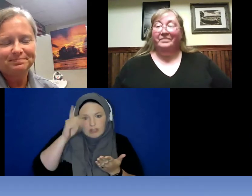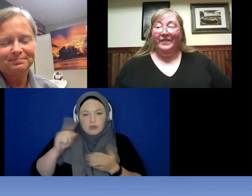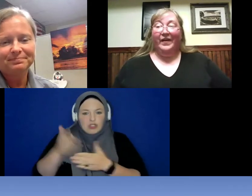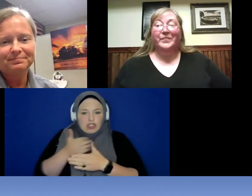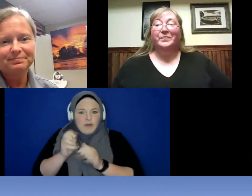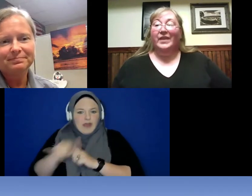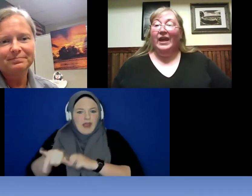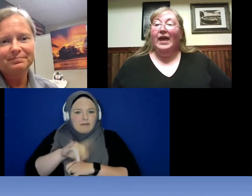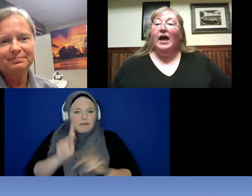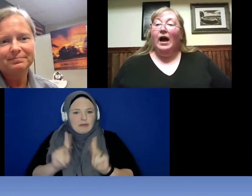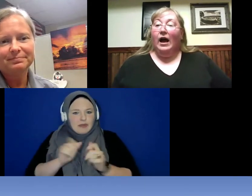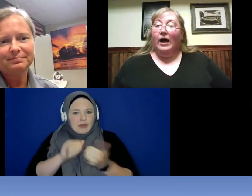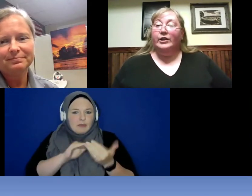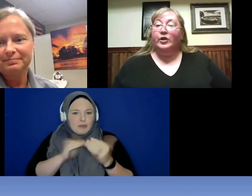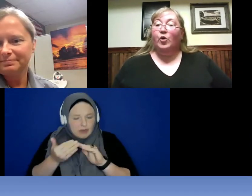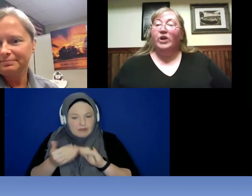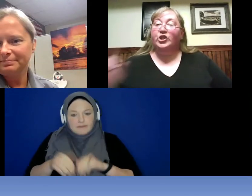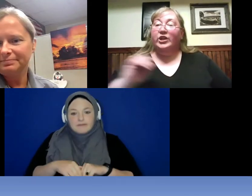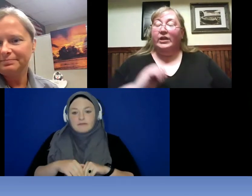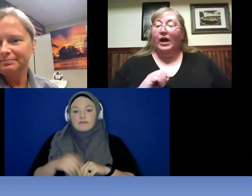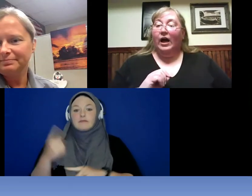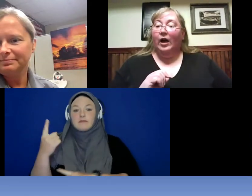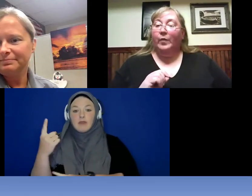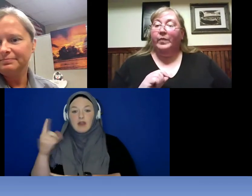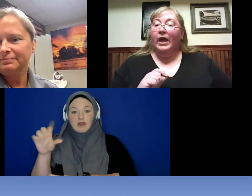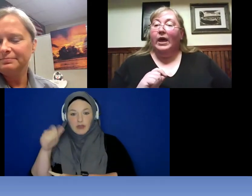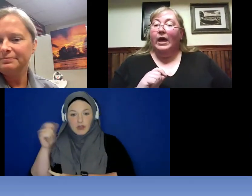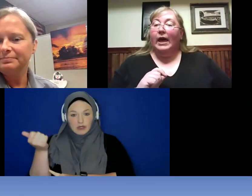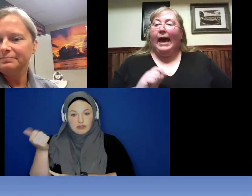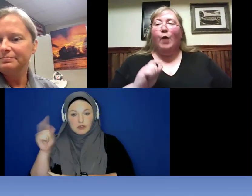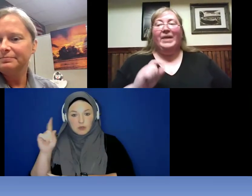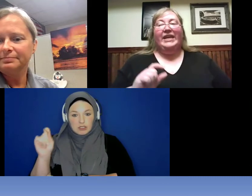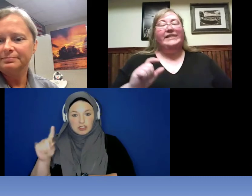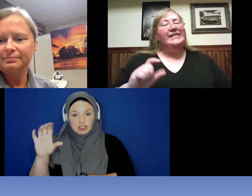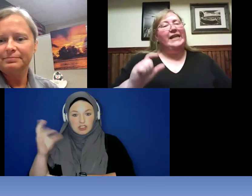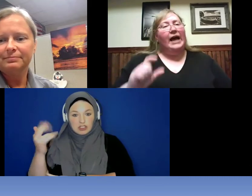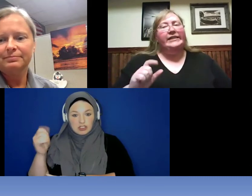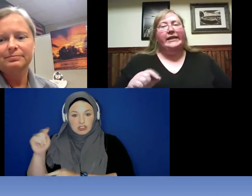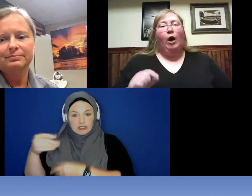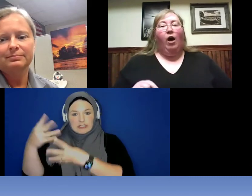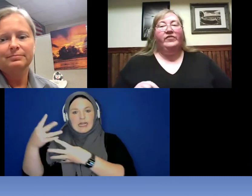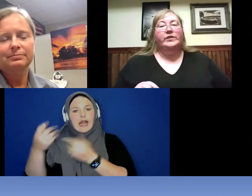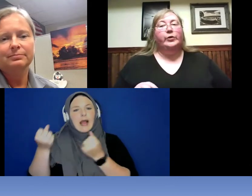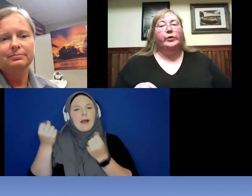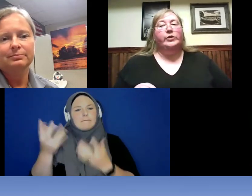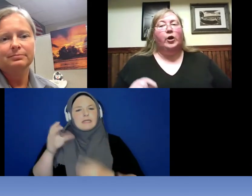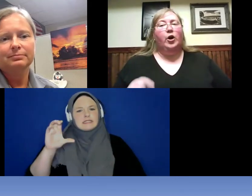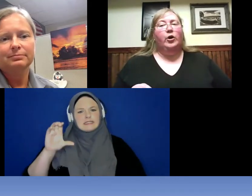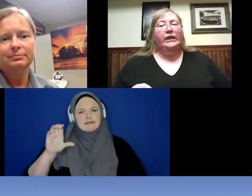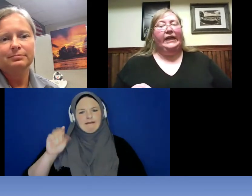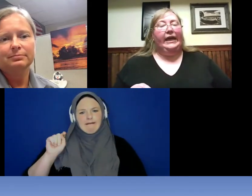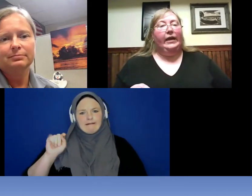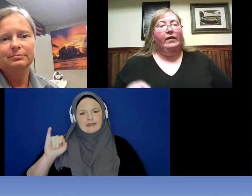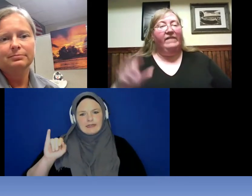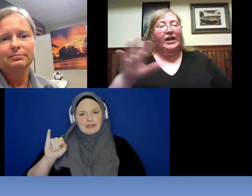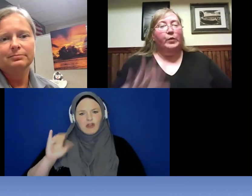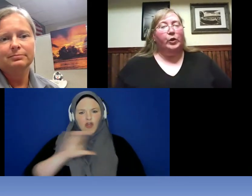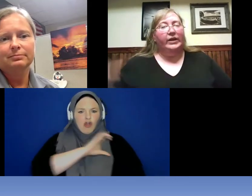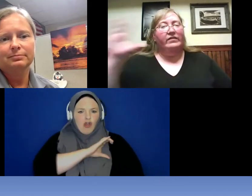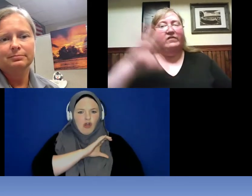Another question: How many CIT officers are currently available in